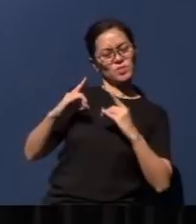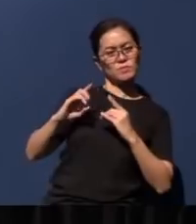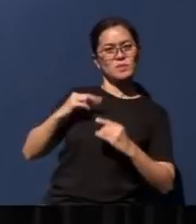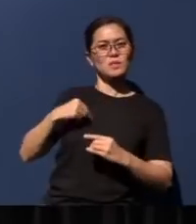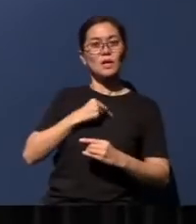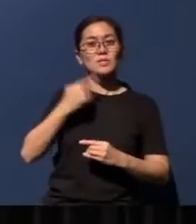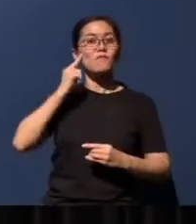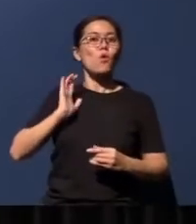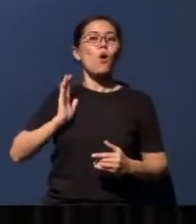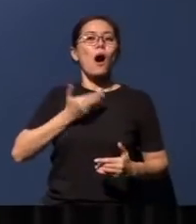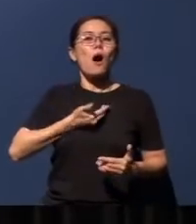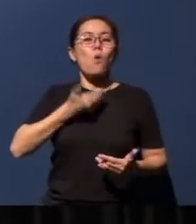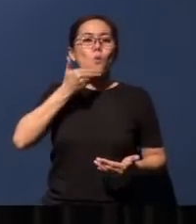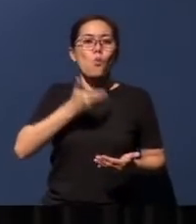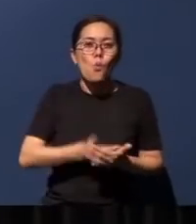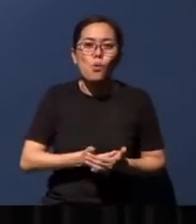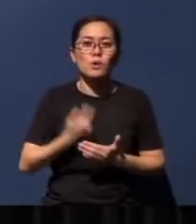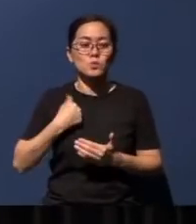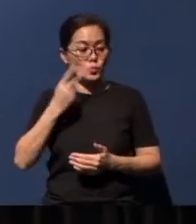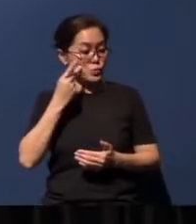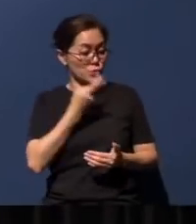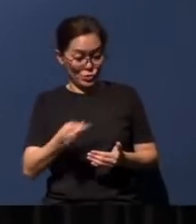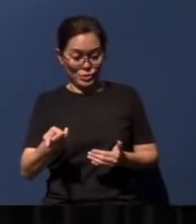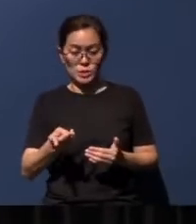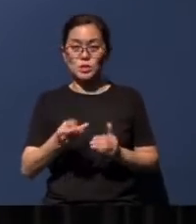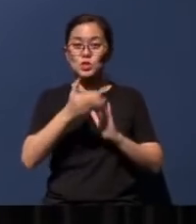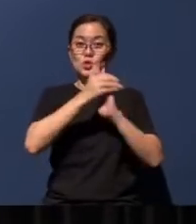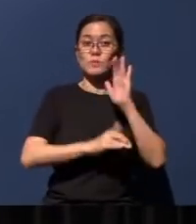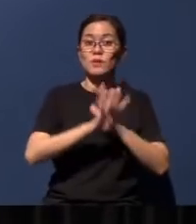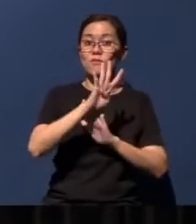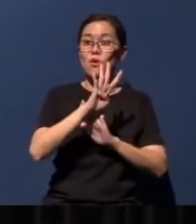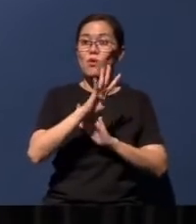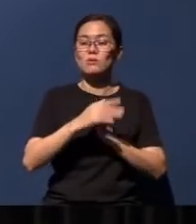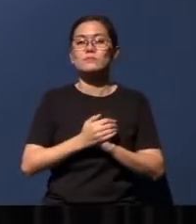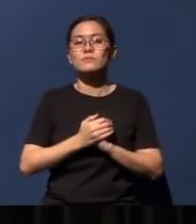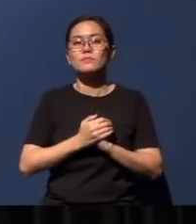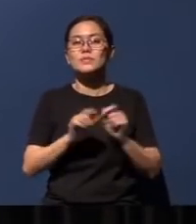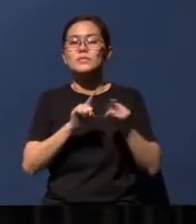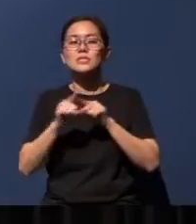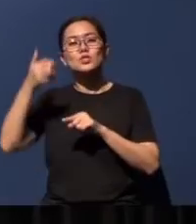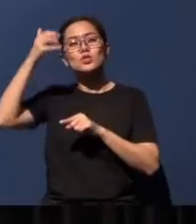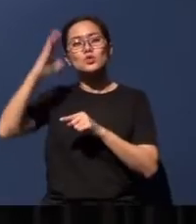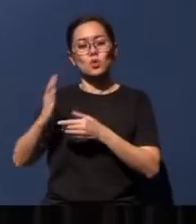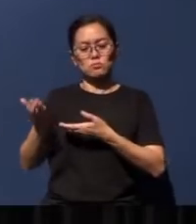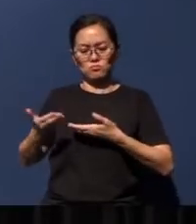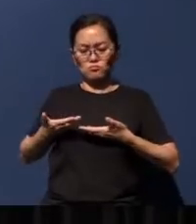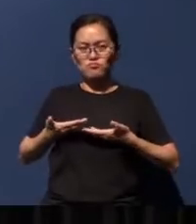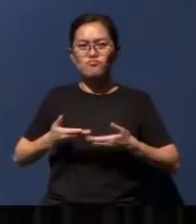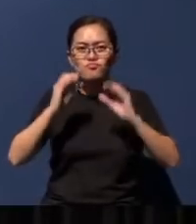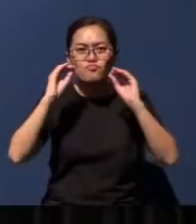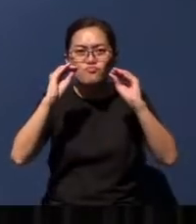good. We saw throughout chapter four that even as God brings about discipline, He also offers